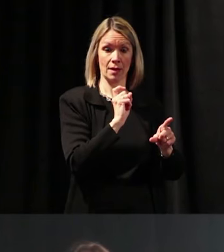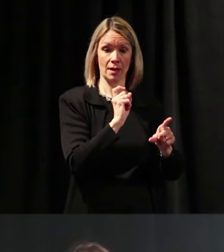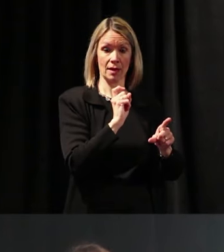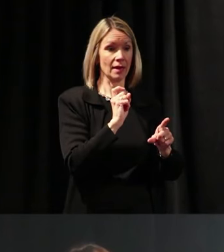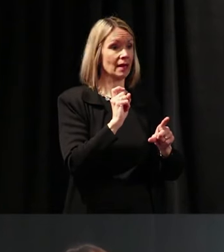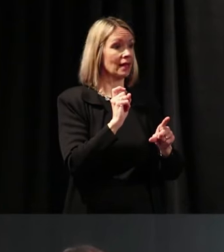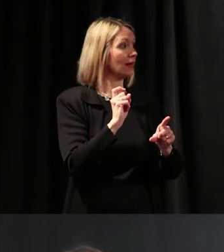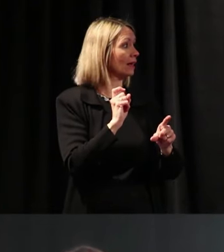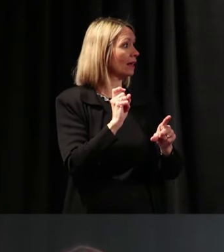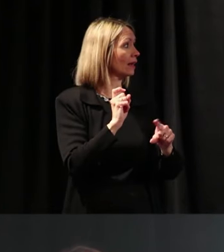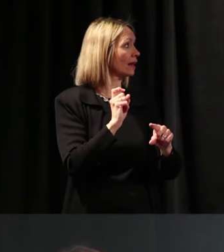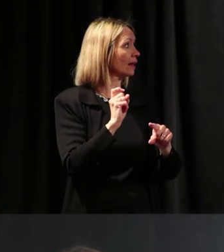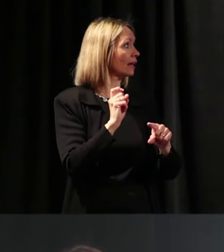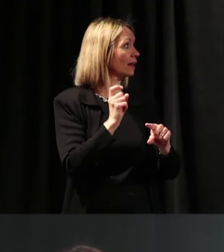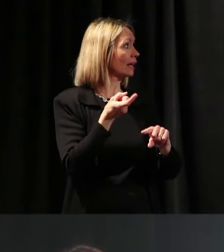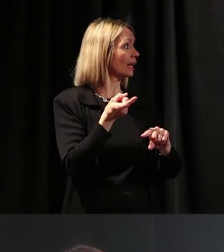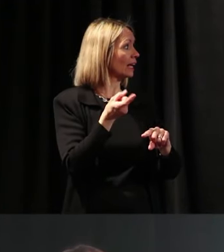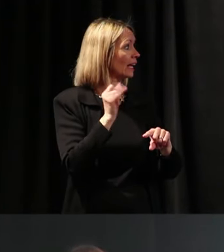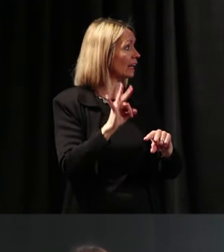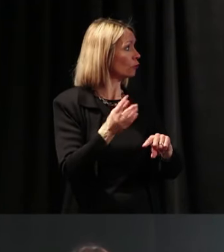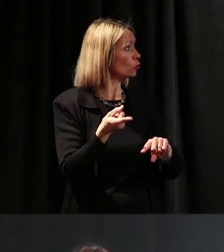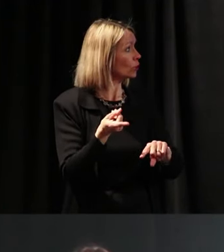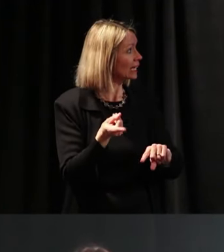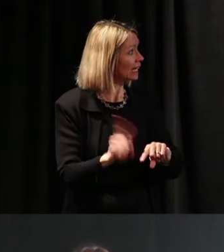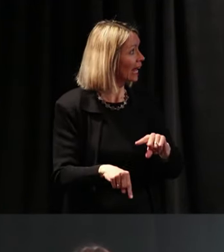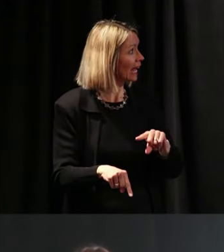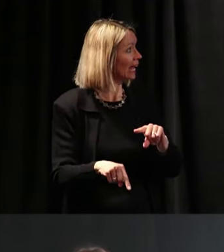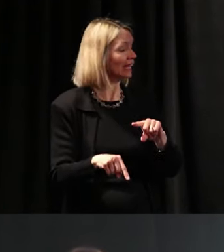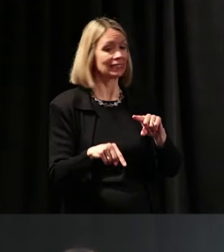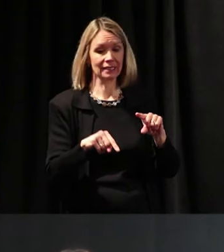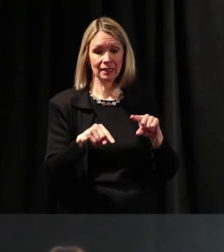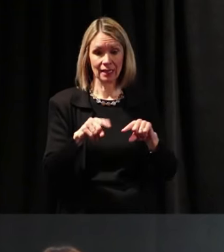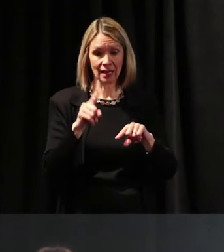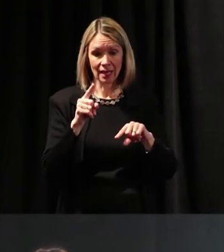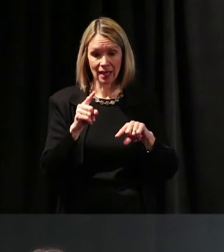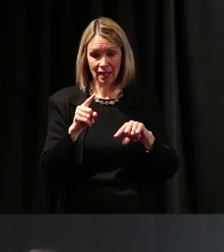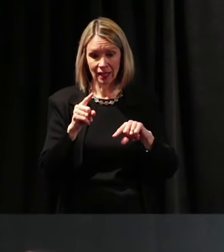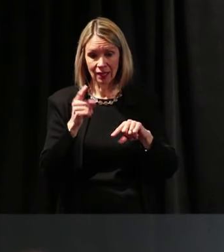you are not a valued person. That's why he moved to America, because he's good at reading and writing.